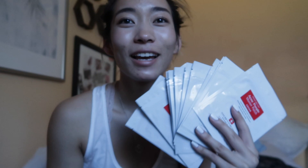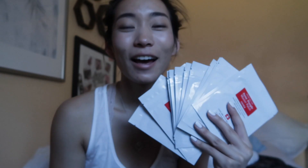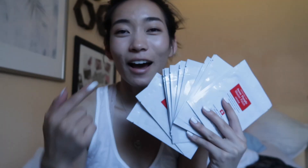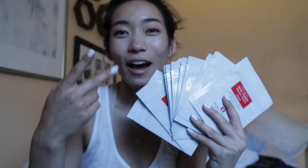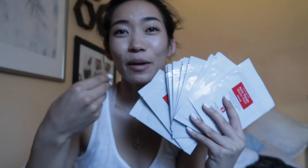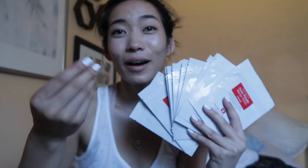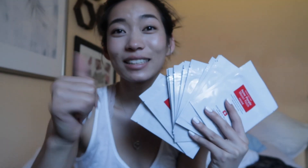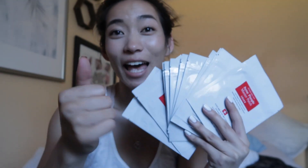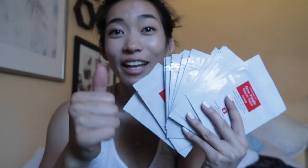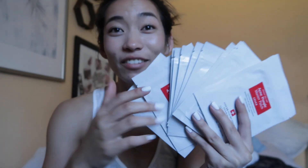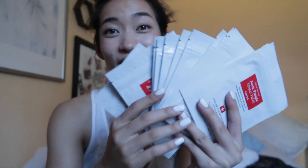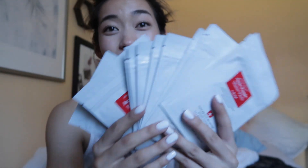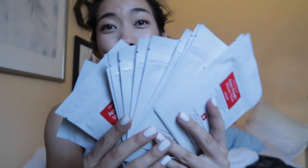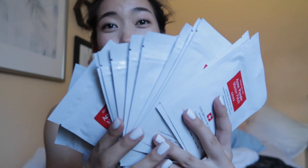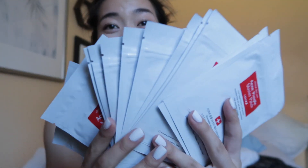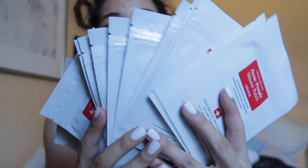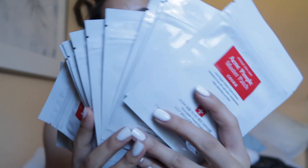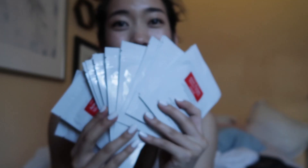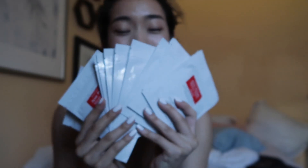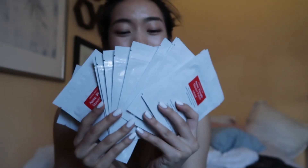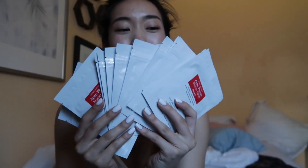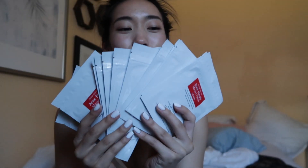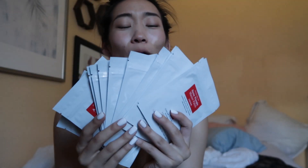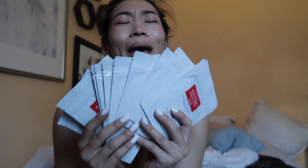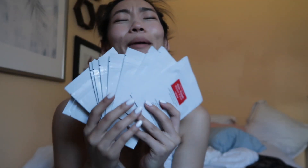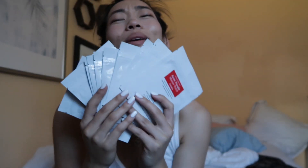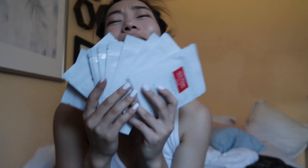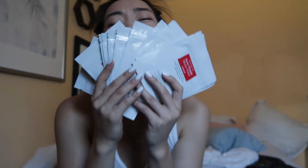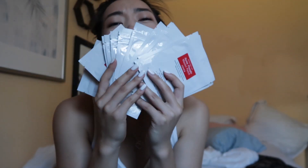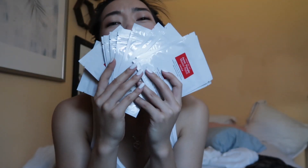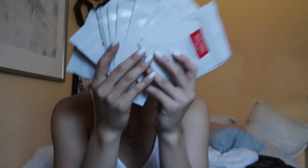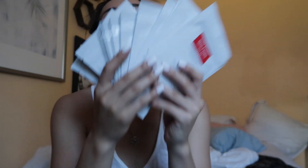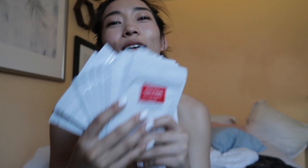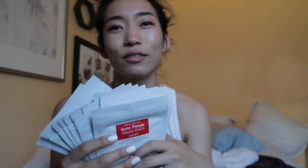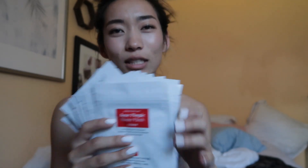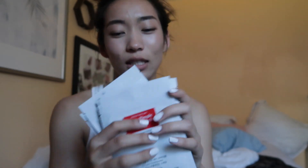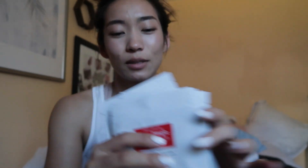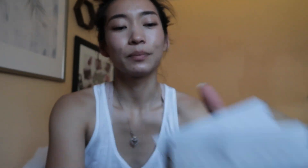I bought 10 of them. oh my god I'm so happy mwah! love these things